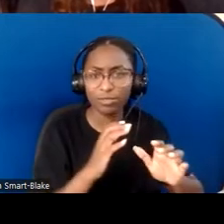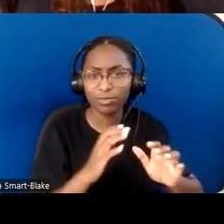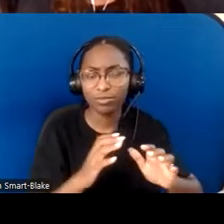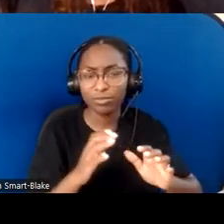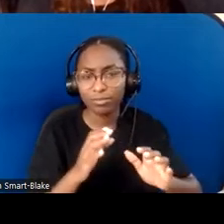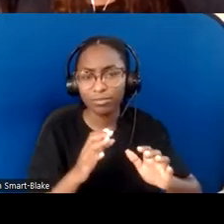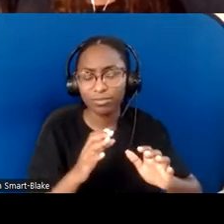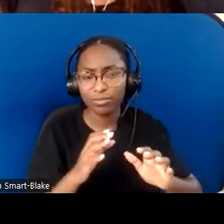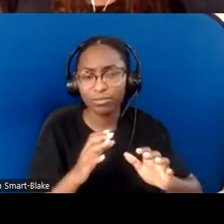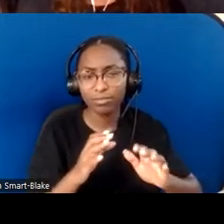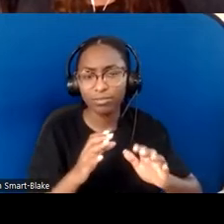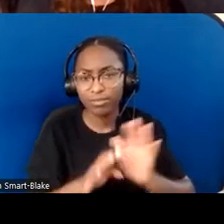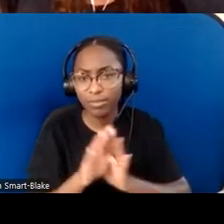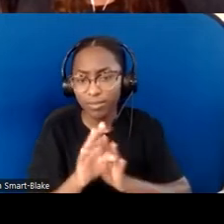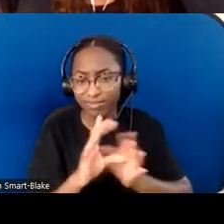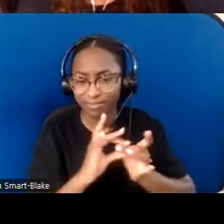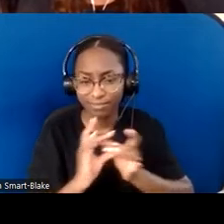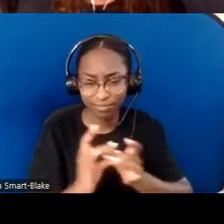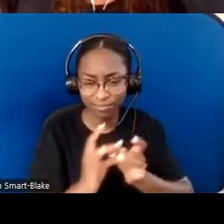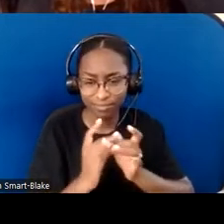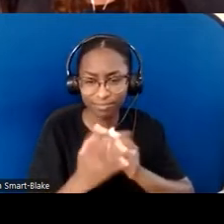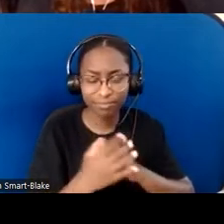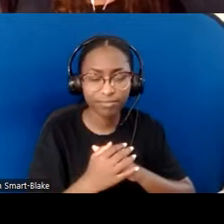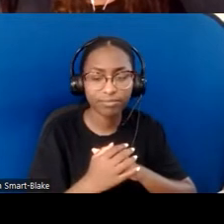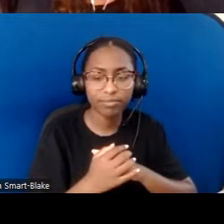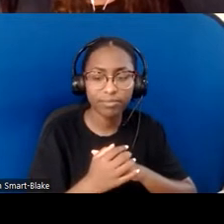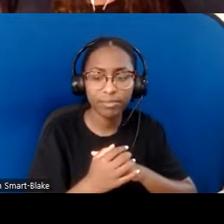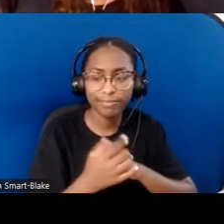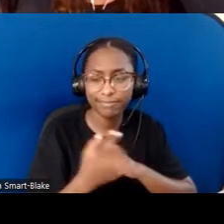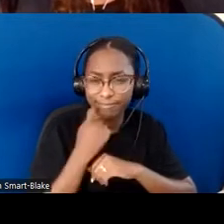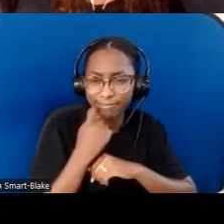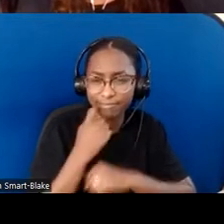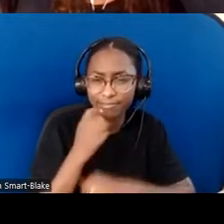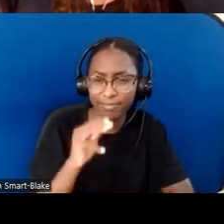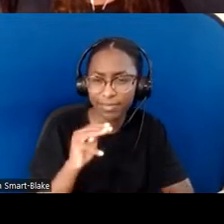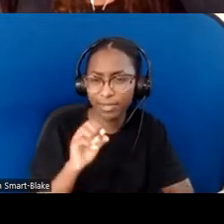Melinda was actually explaining a little bit more about this, but I'll try to explain what she was saying, in terms of